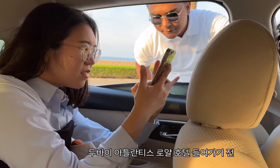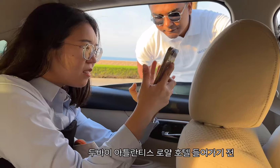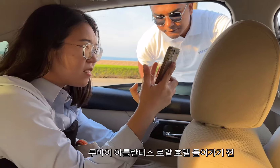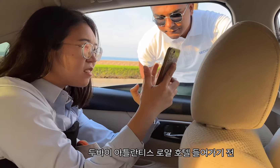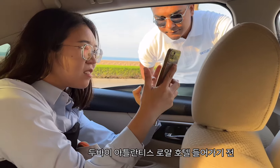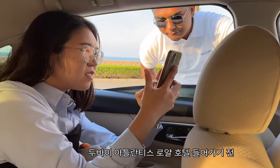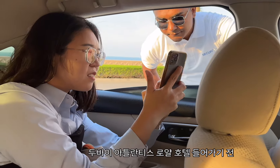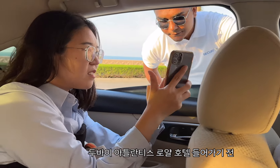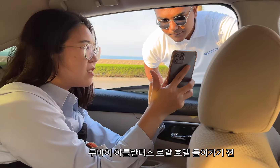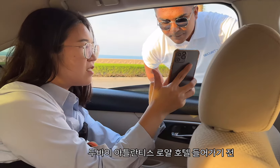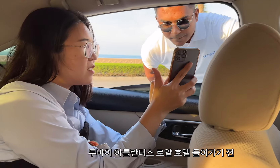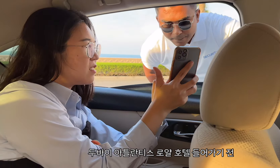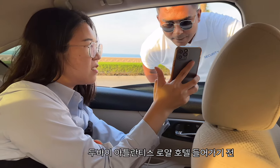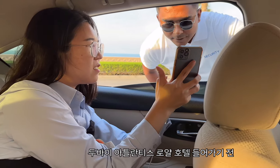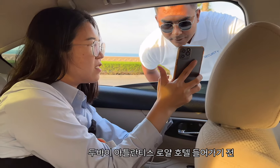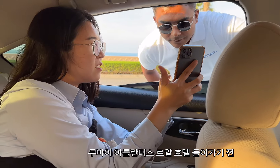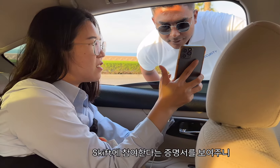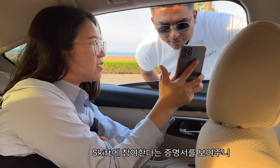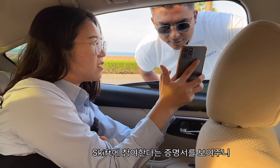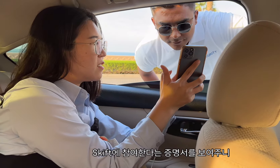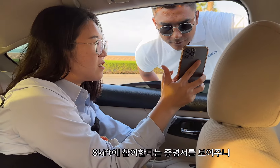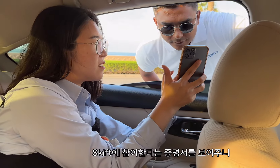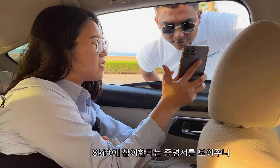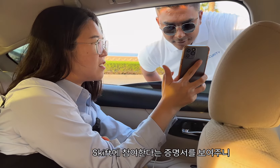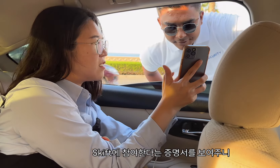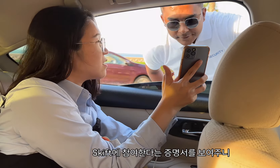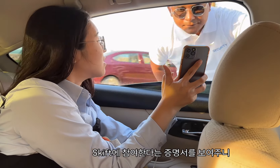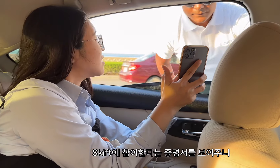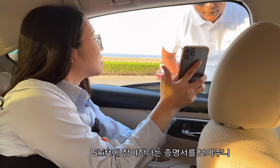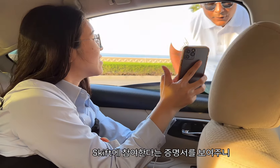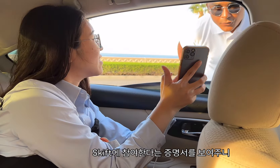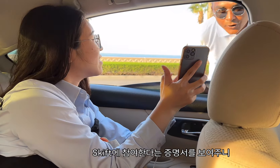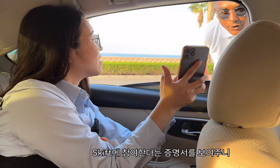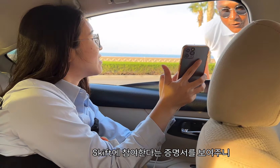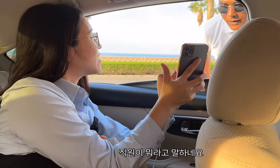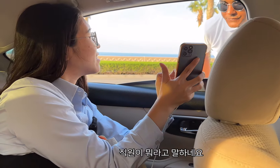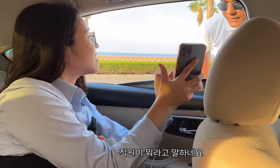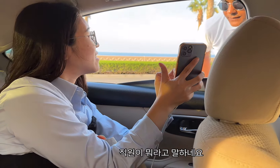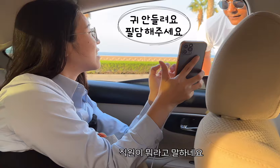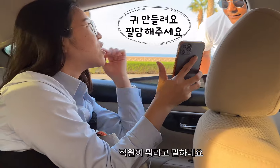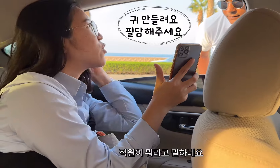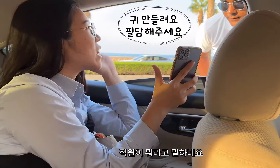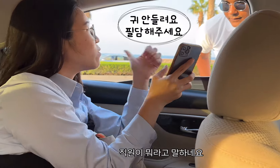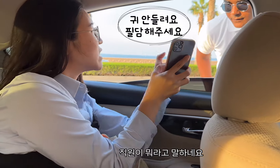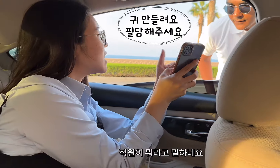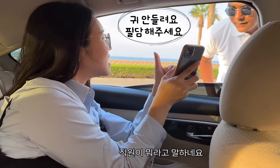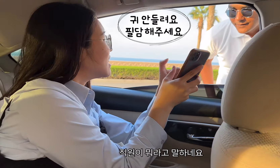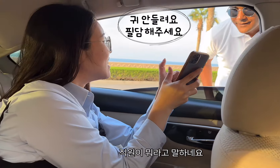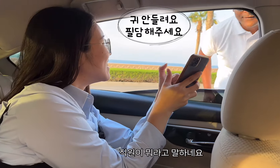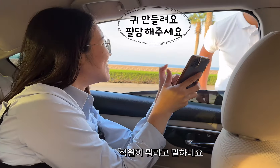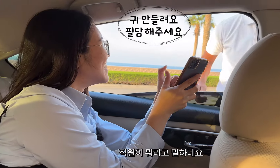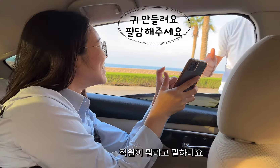Before entering the Atlantis Royal Hotel in Dubai, She showed my certificate of participation in Skift and the staff said something. I can't hear. Please write in.